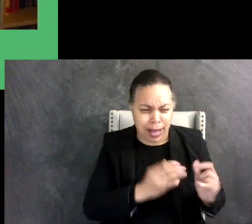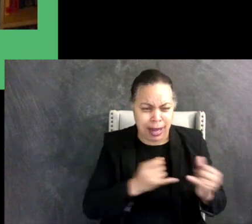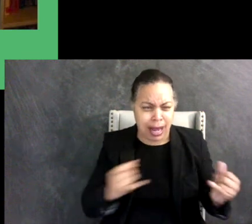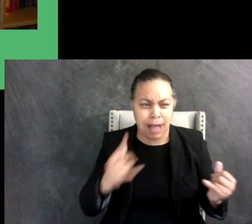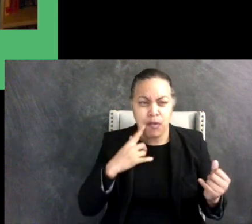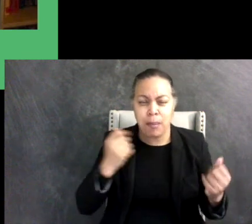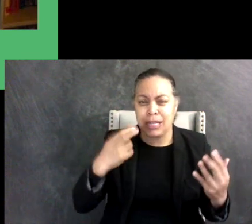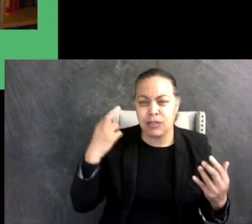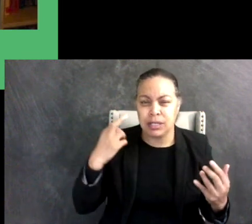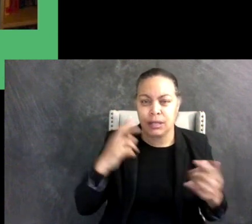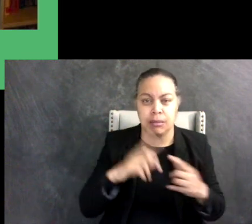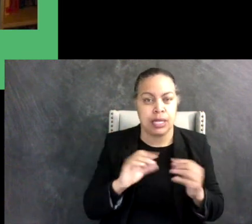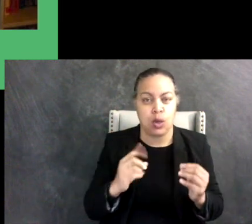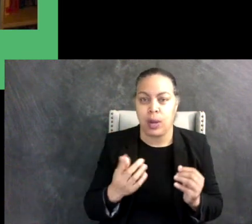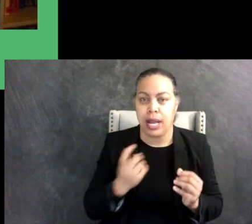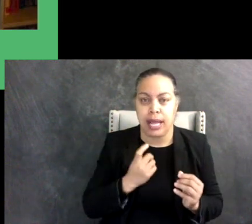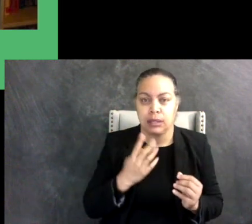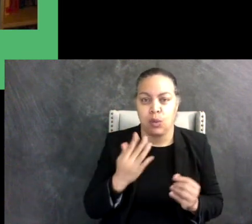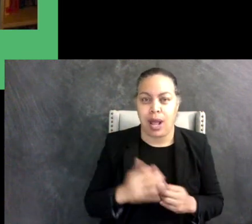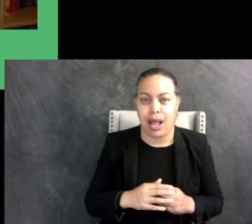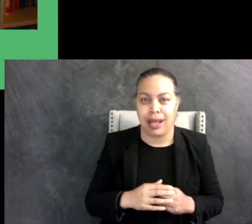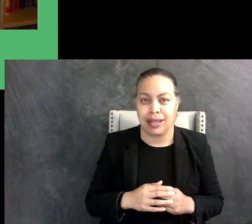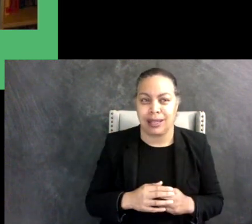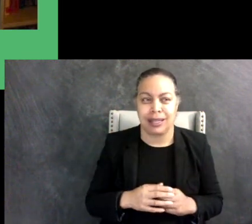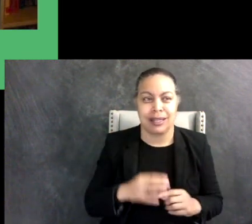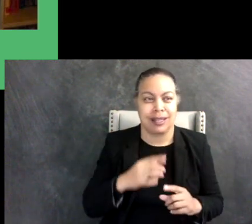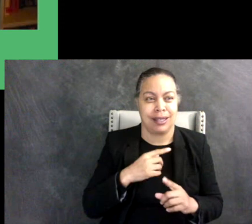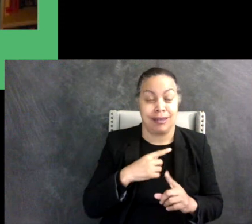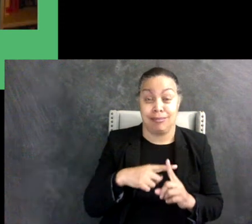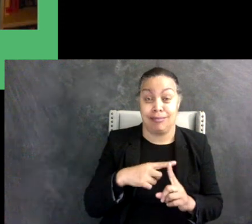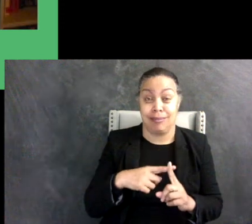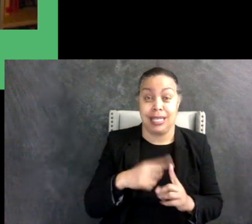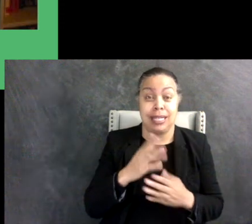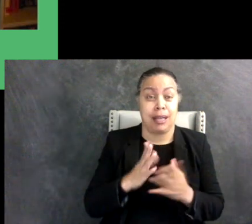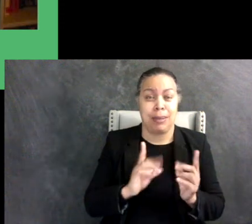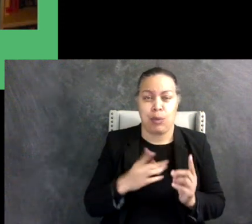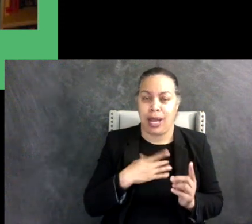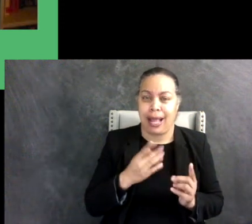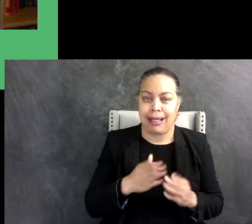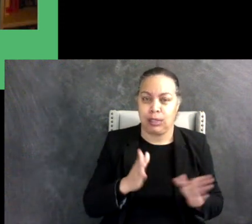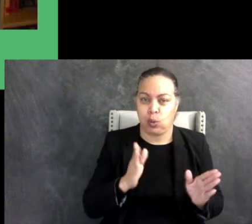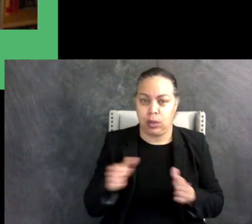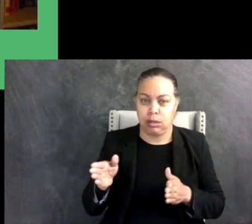The pros to lining up toys is some people like to have things in order, some people like to look